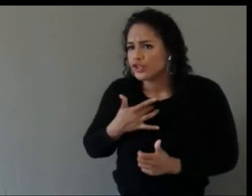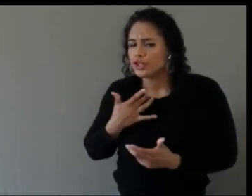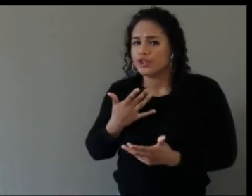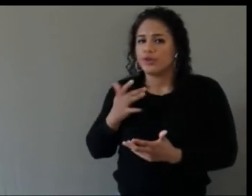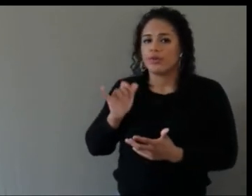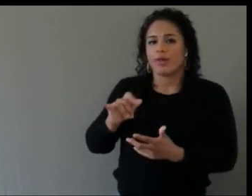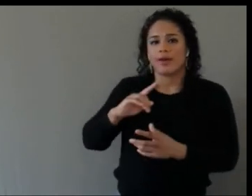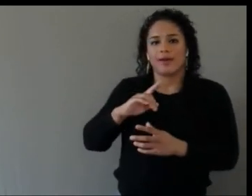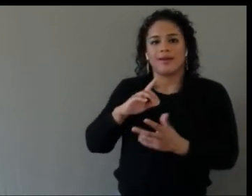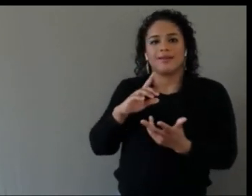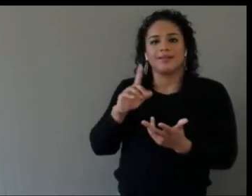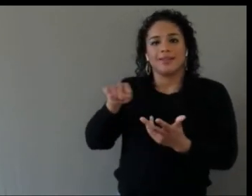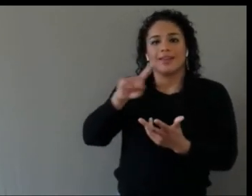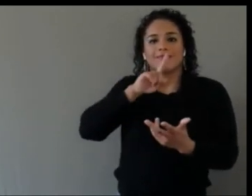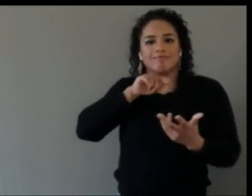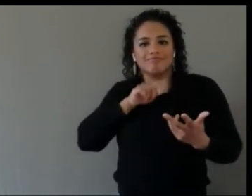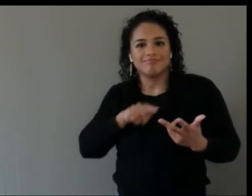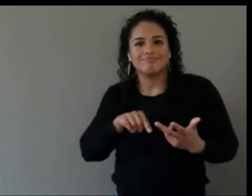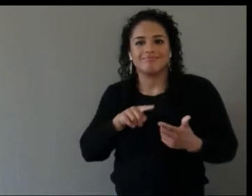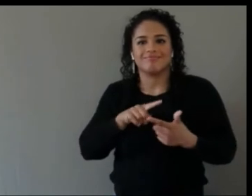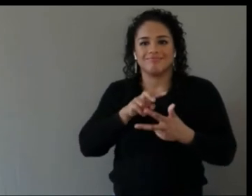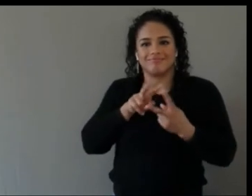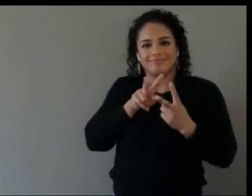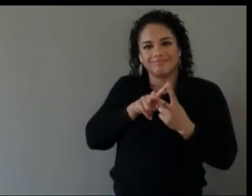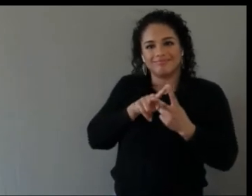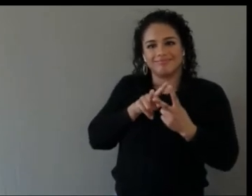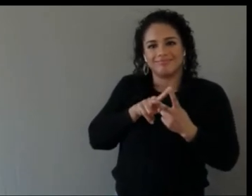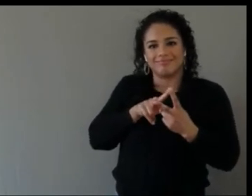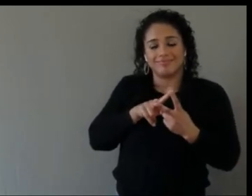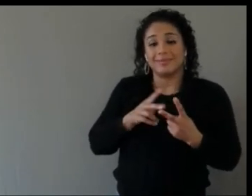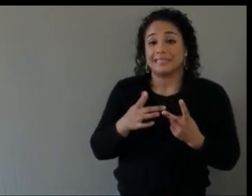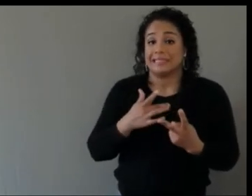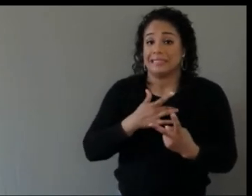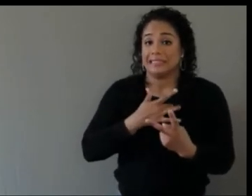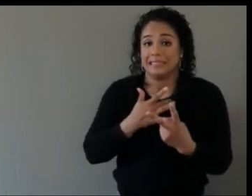Sensors will make this much easier to do. They do come, obviously, with consent, they do-